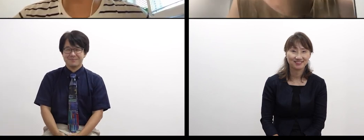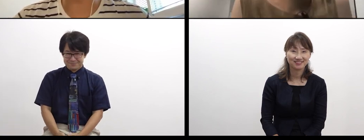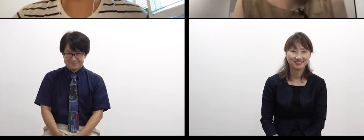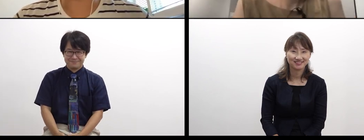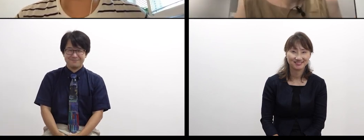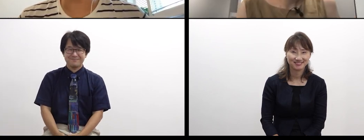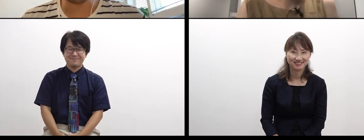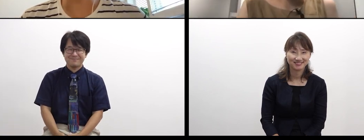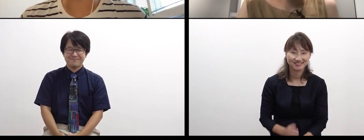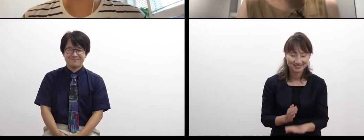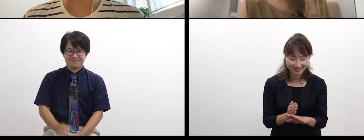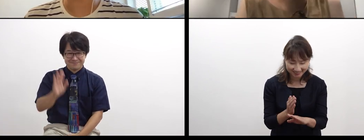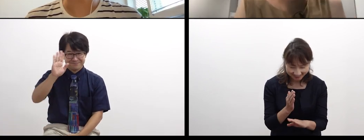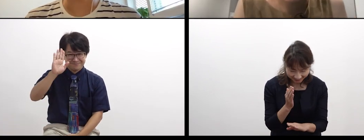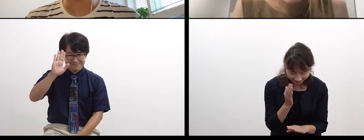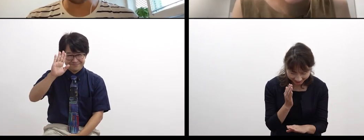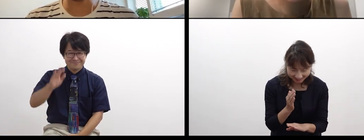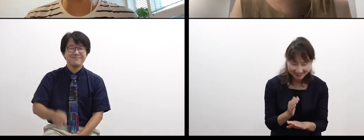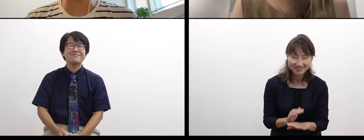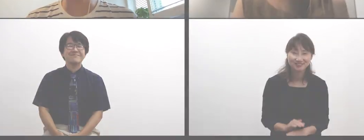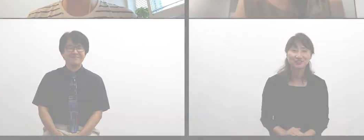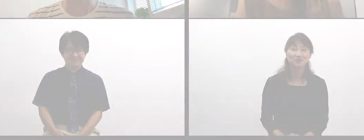Thank you. OGAWA: Bye.